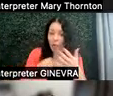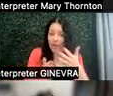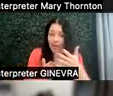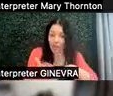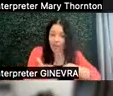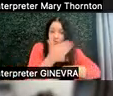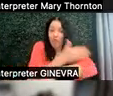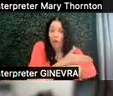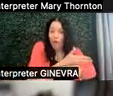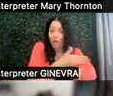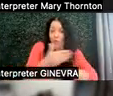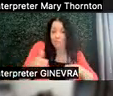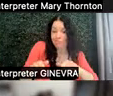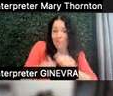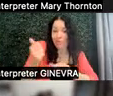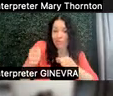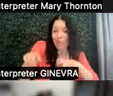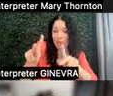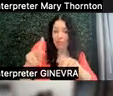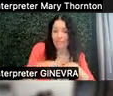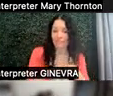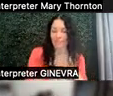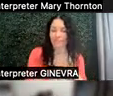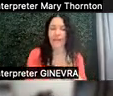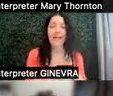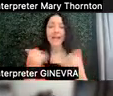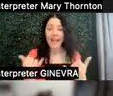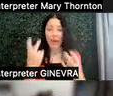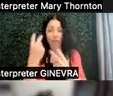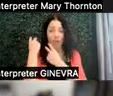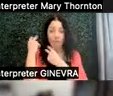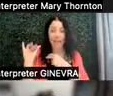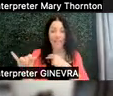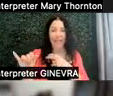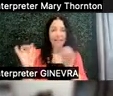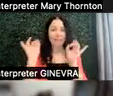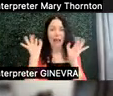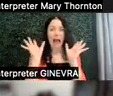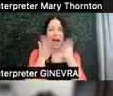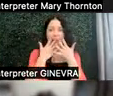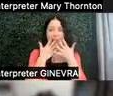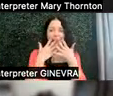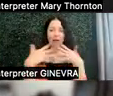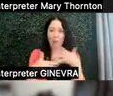Now, I look back on that, and I'm horrified. Because nobody wants to do the thing